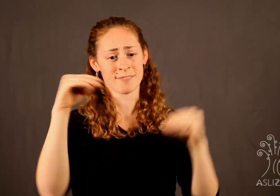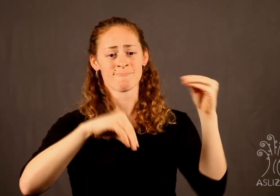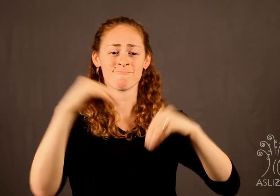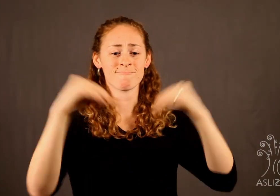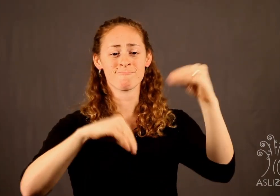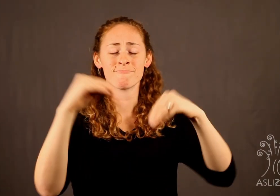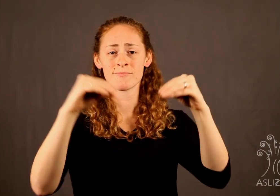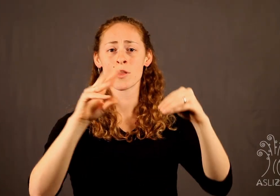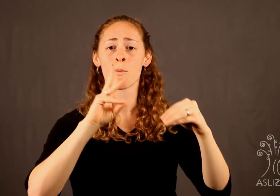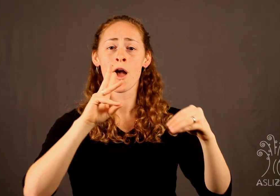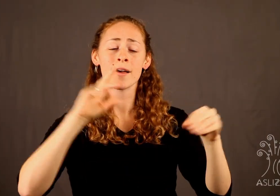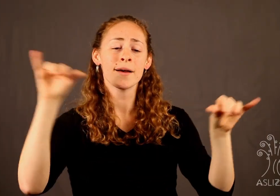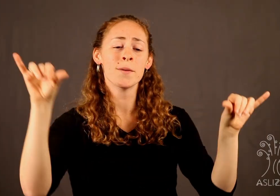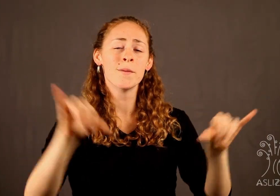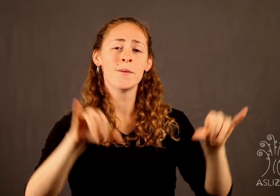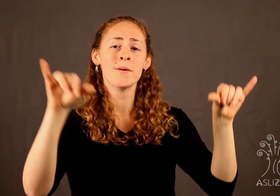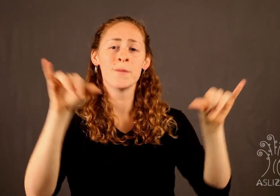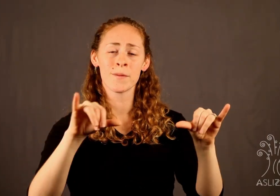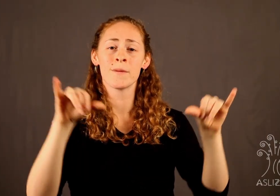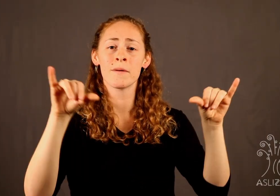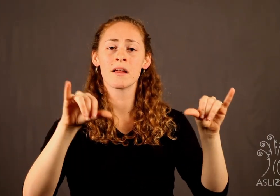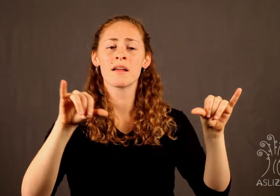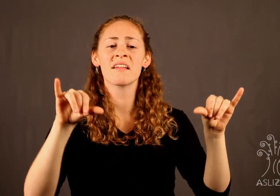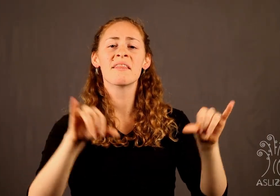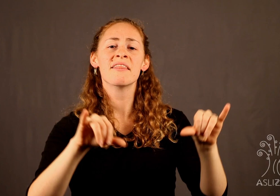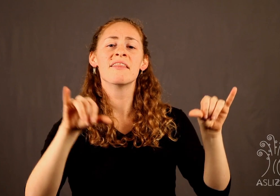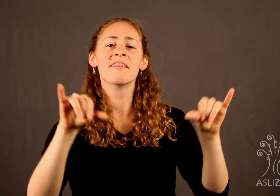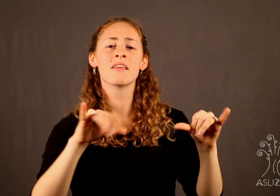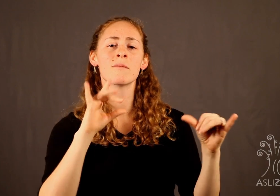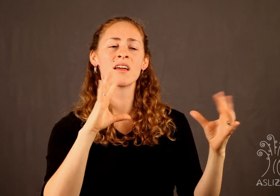When you water your garden, it reflects your love for ASL. If you water it little, it will shrivel up and die.